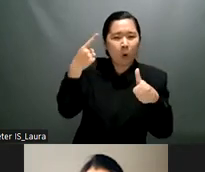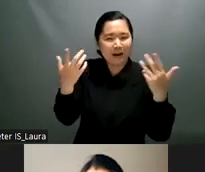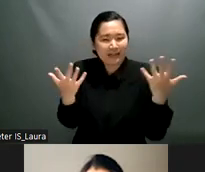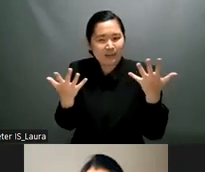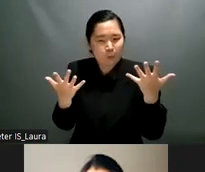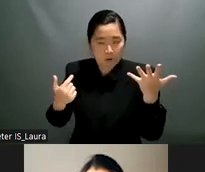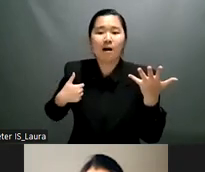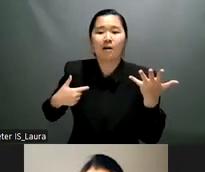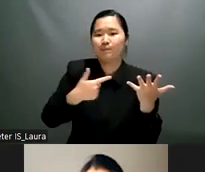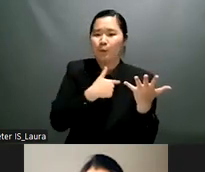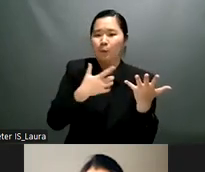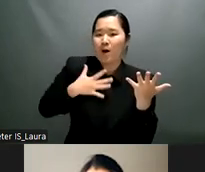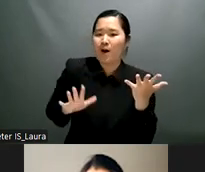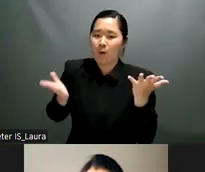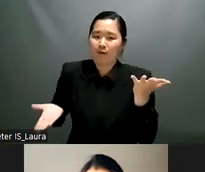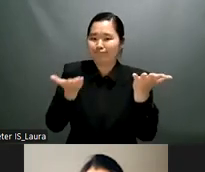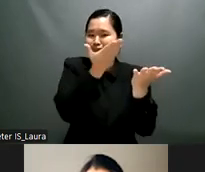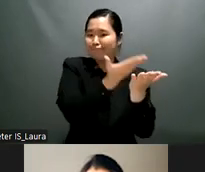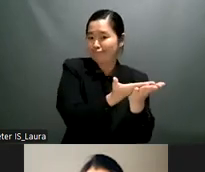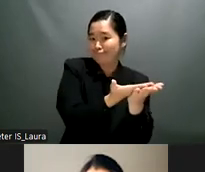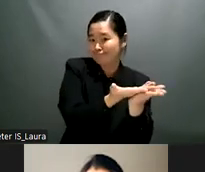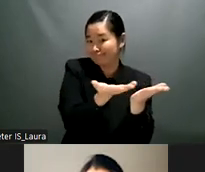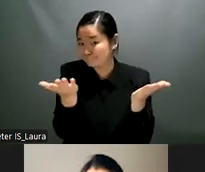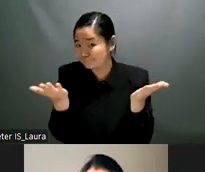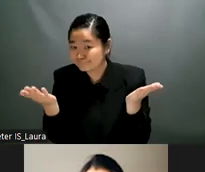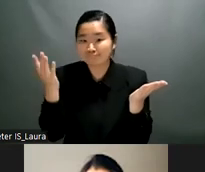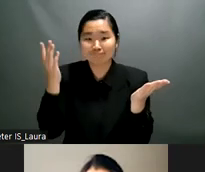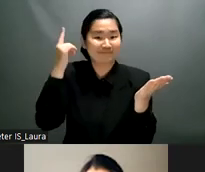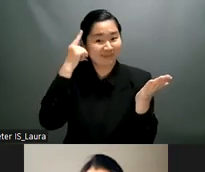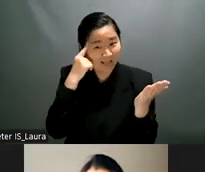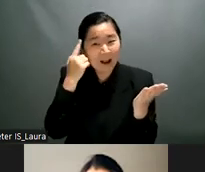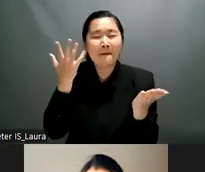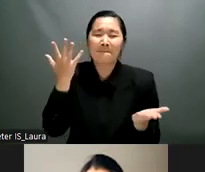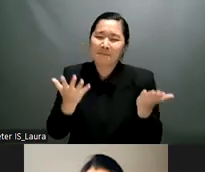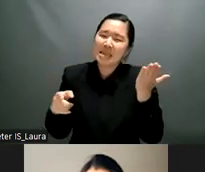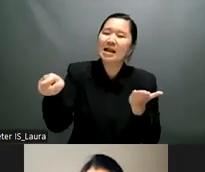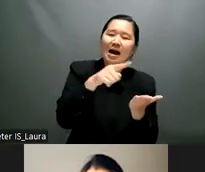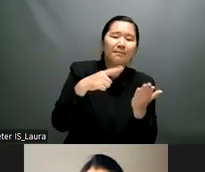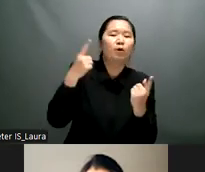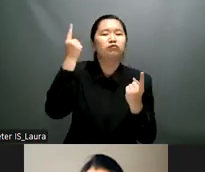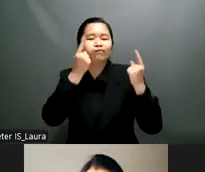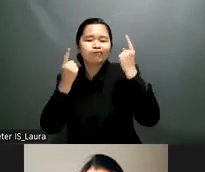for the three days so the first one is innovation and technology advancing stability rights there